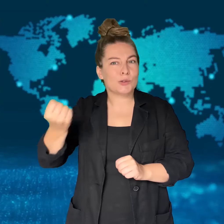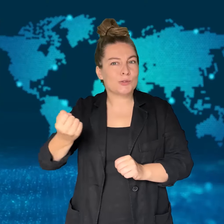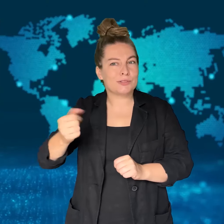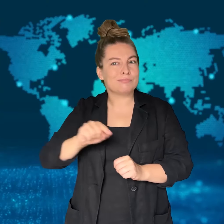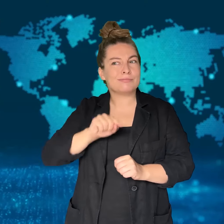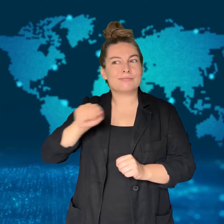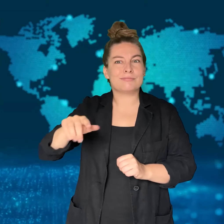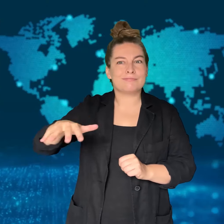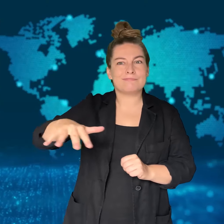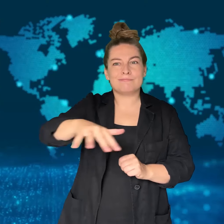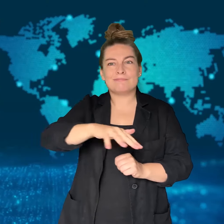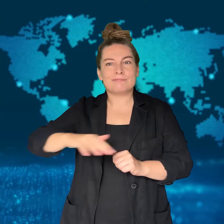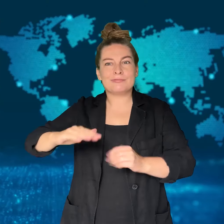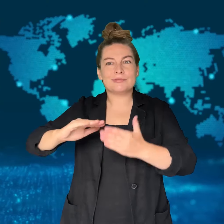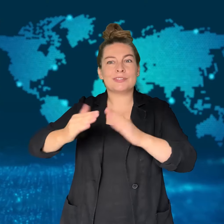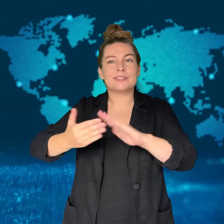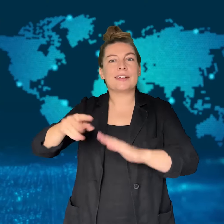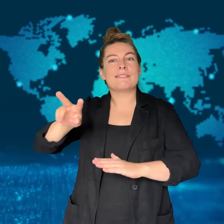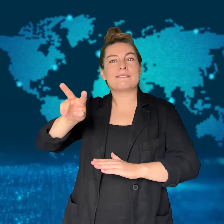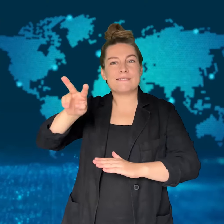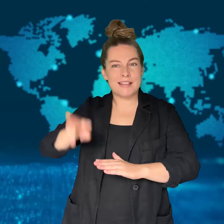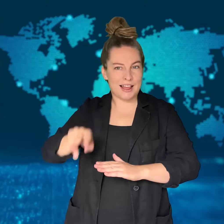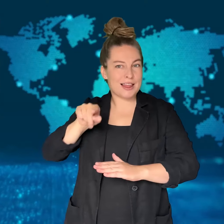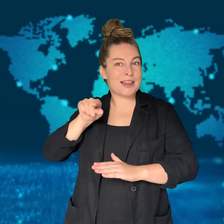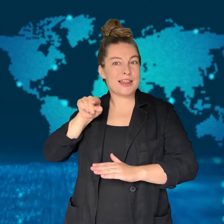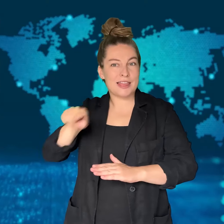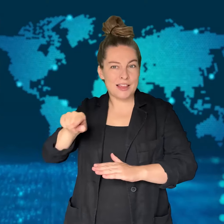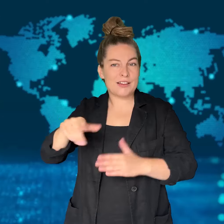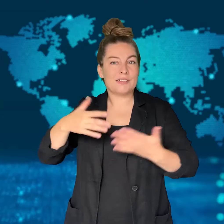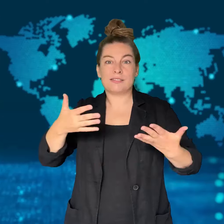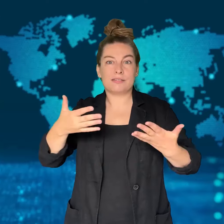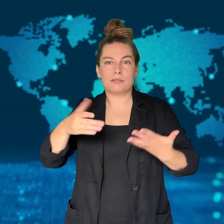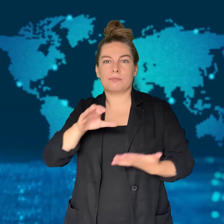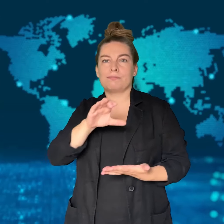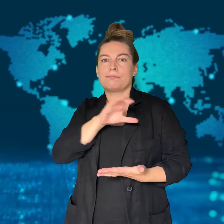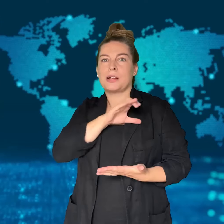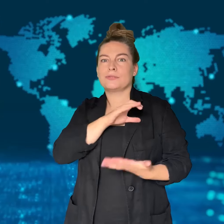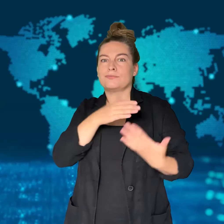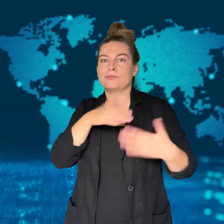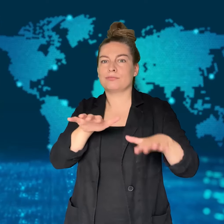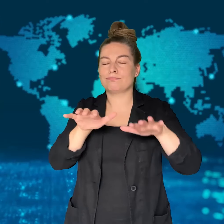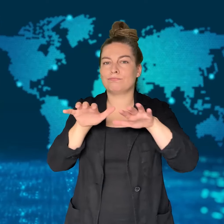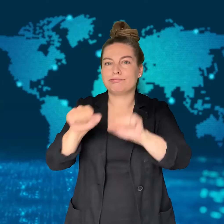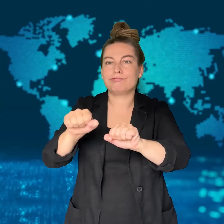the Austrian capital's Ernst Happel Stadium of